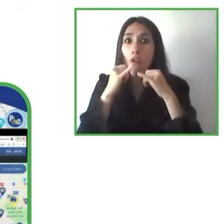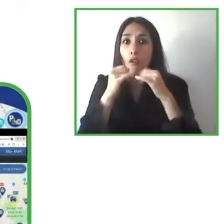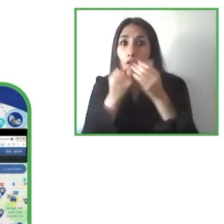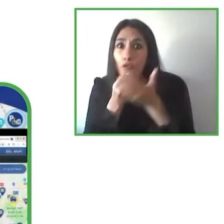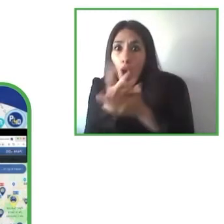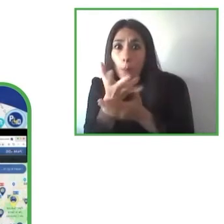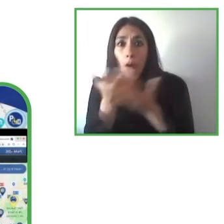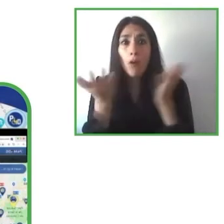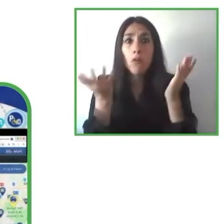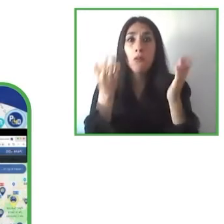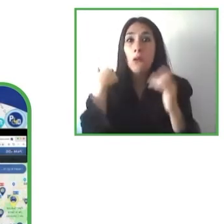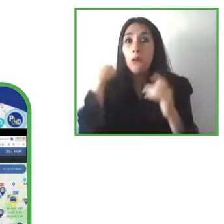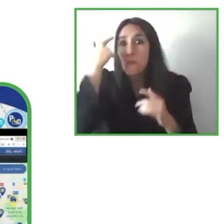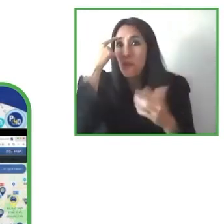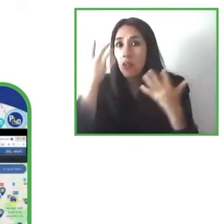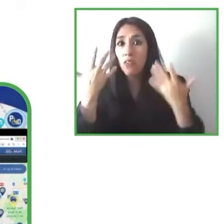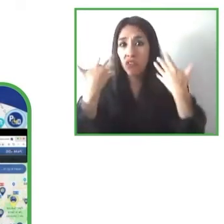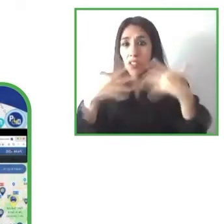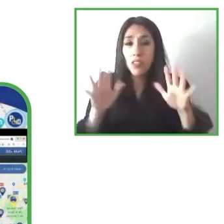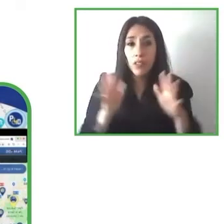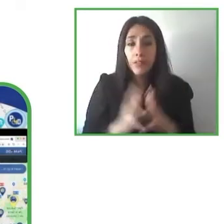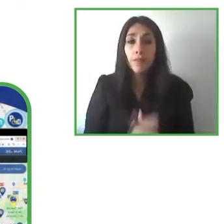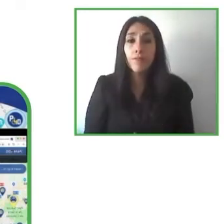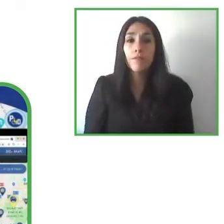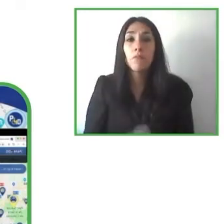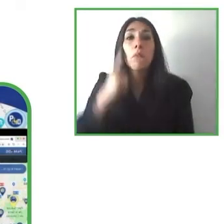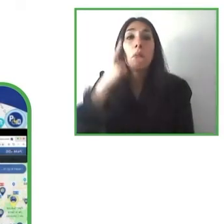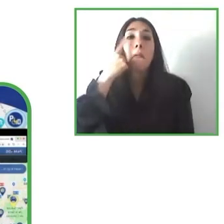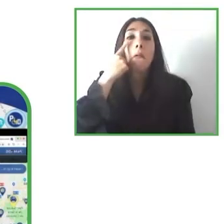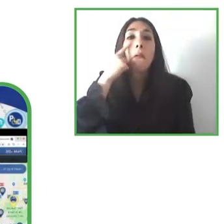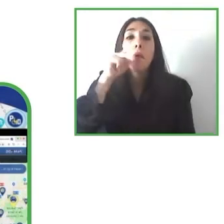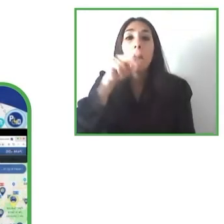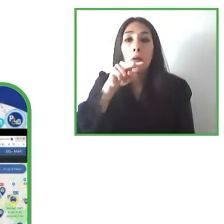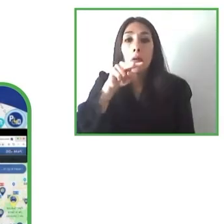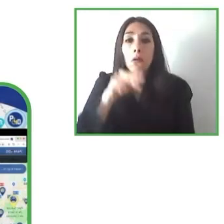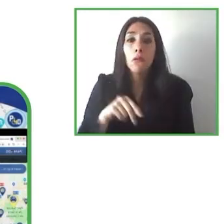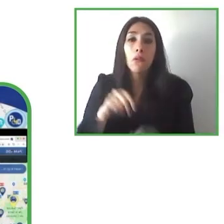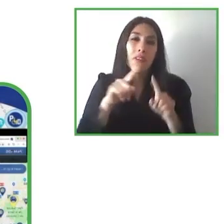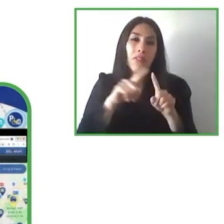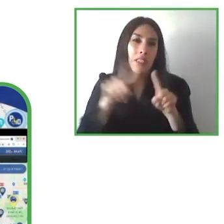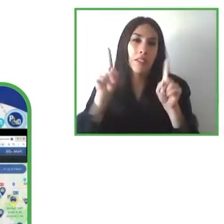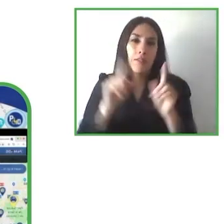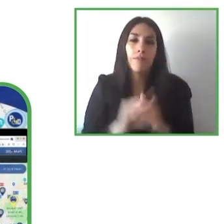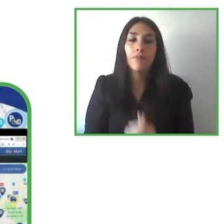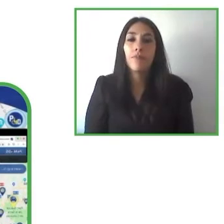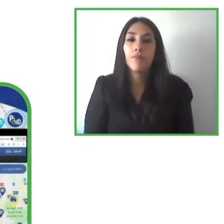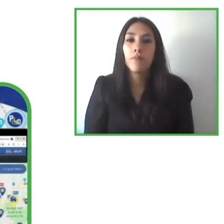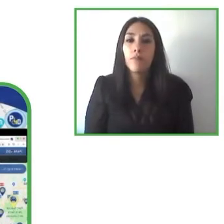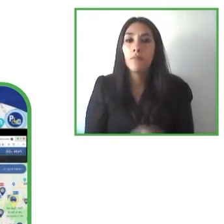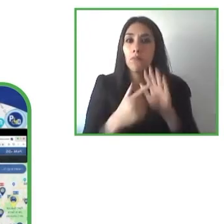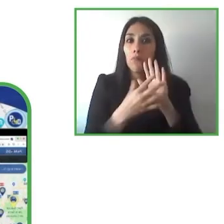but we have detected those differences between the modals and an African